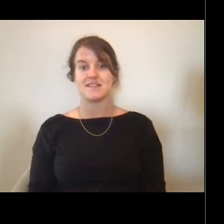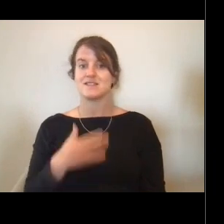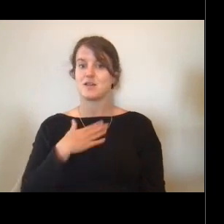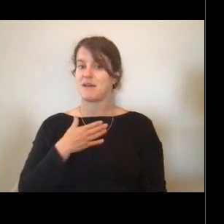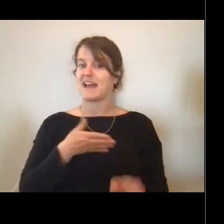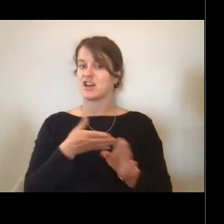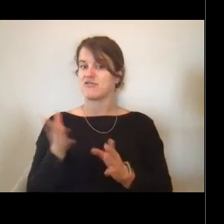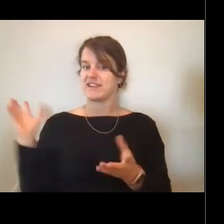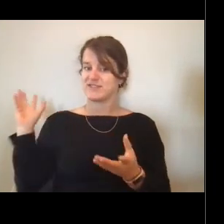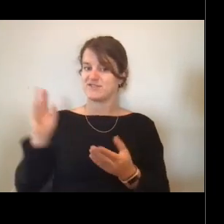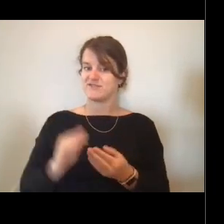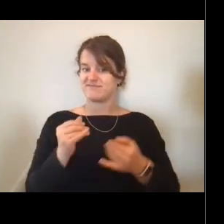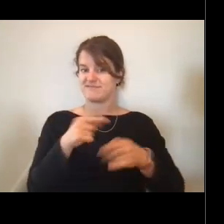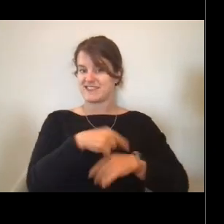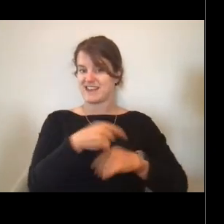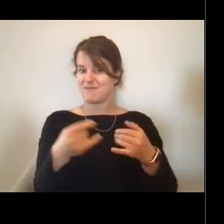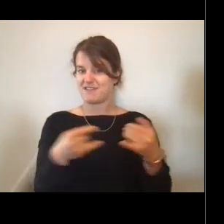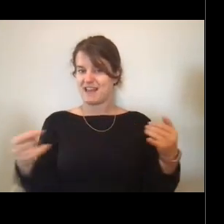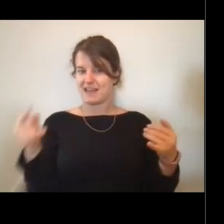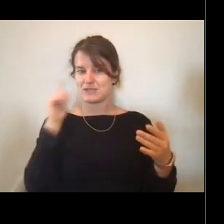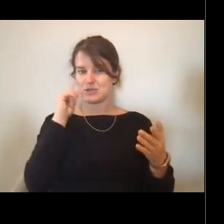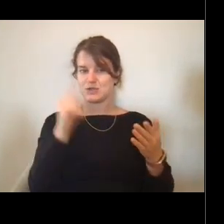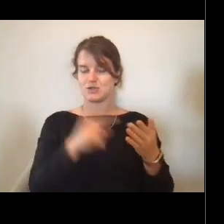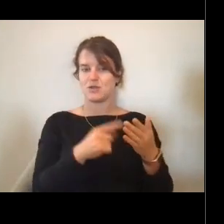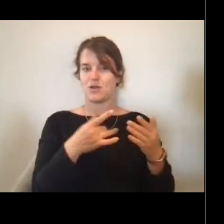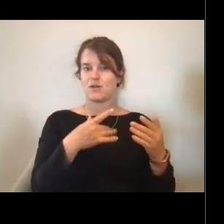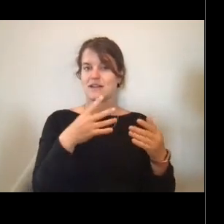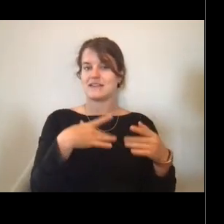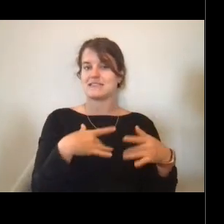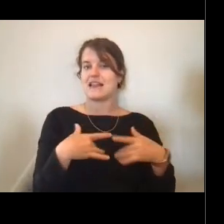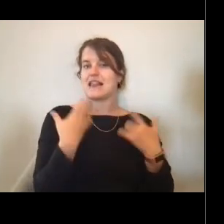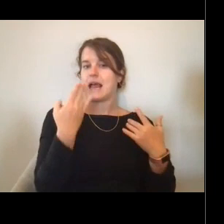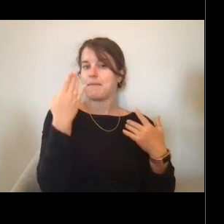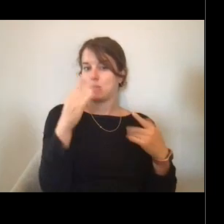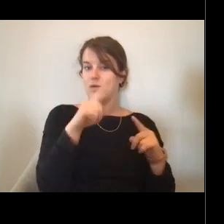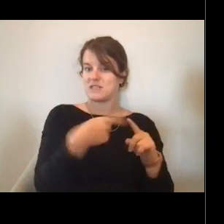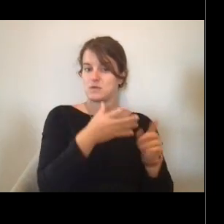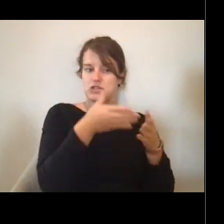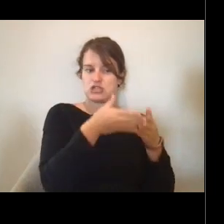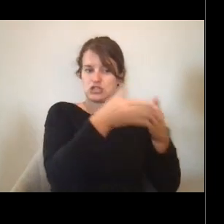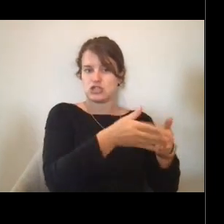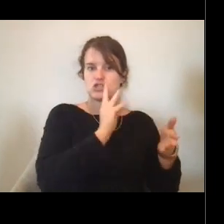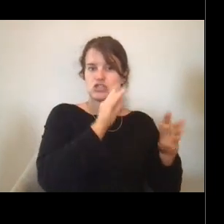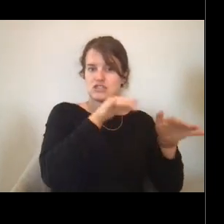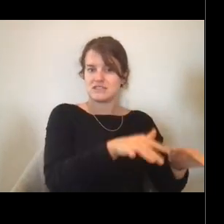So the light blue bars are ship assignments and the dark blue are my land assignments.